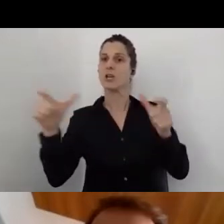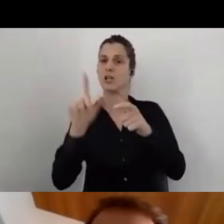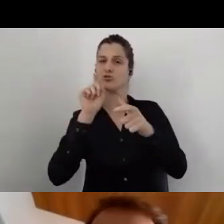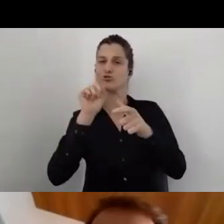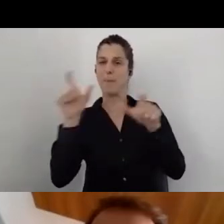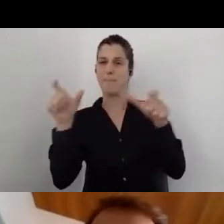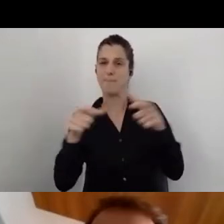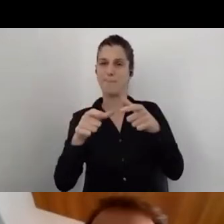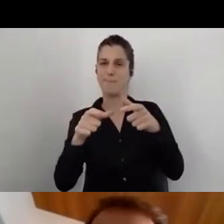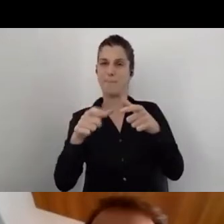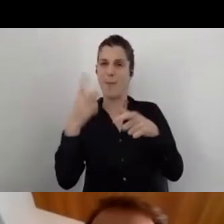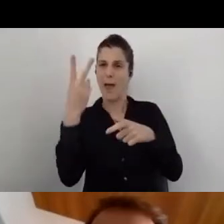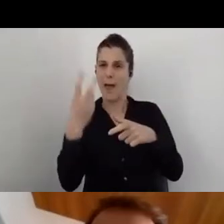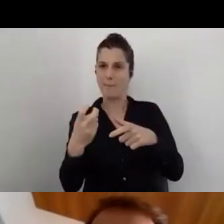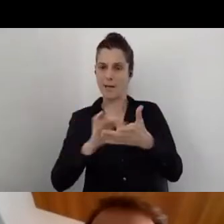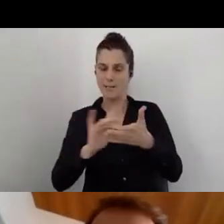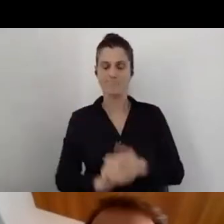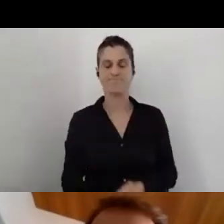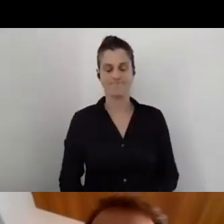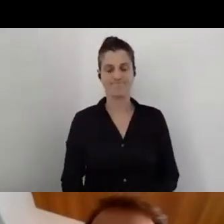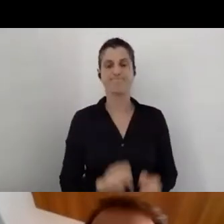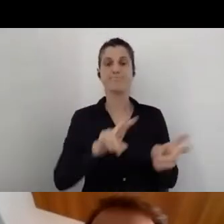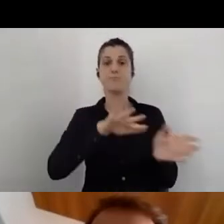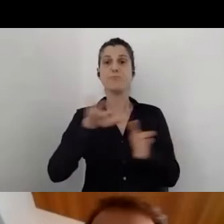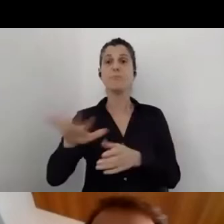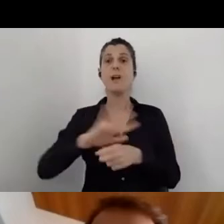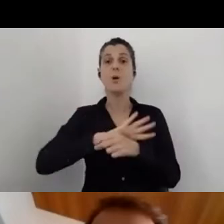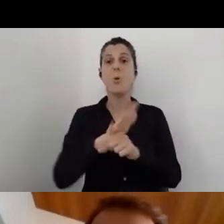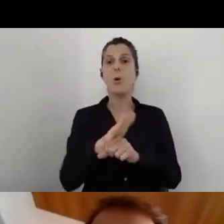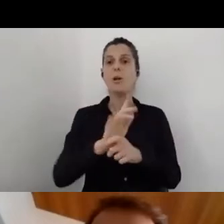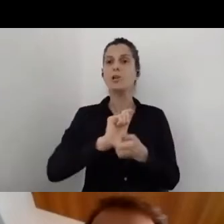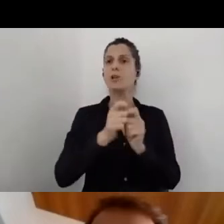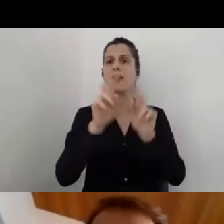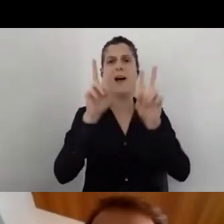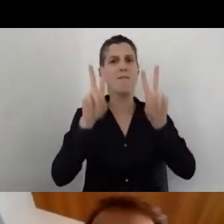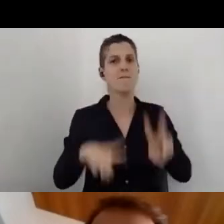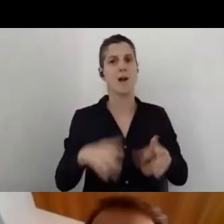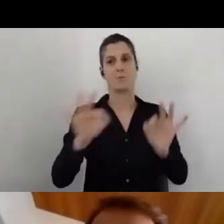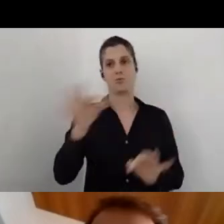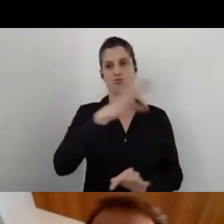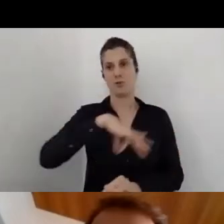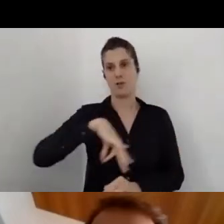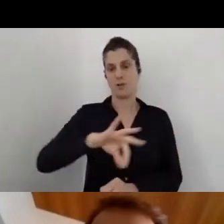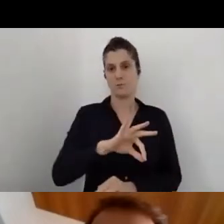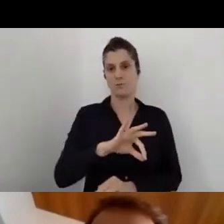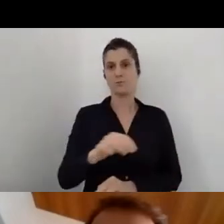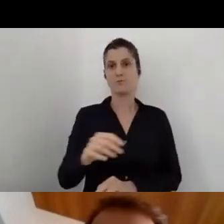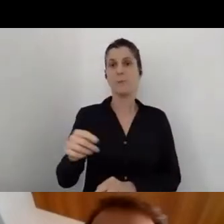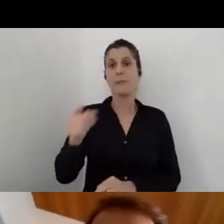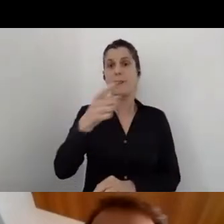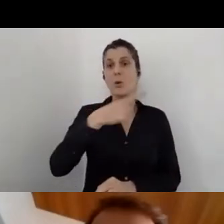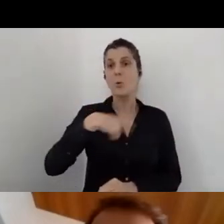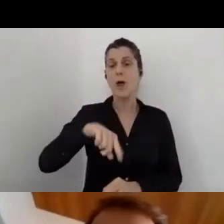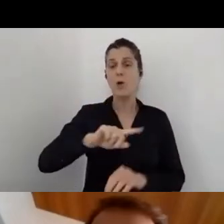COVID-19 really changes our reality, but we are all from the accessibility community and we know that